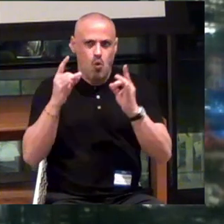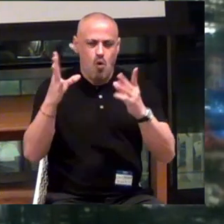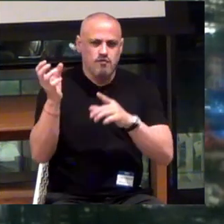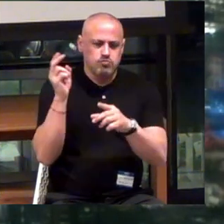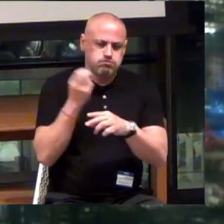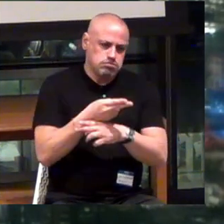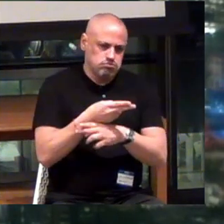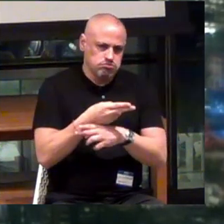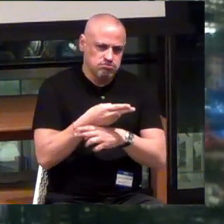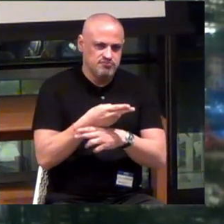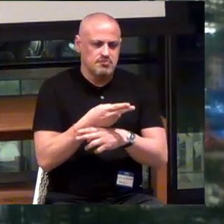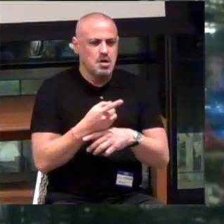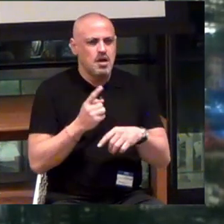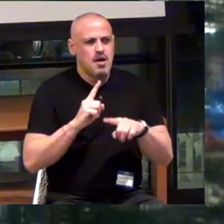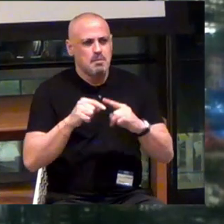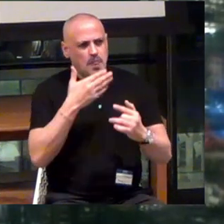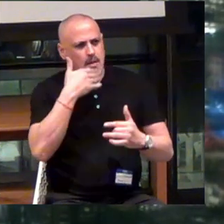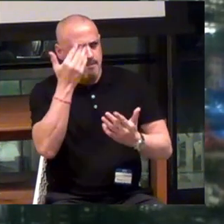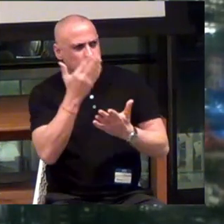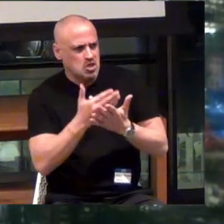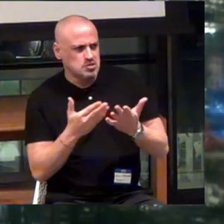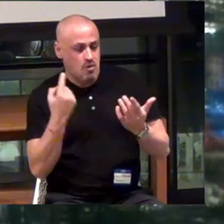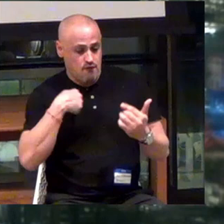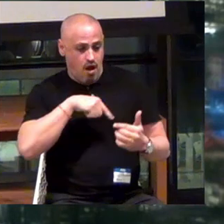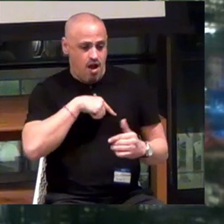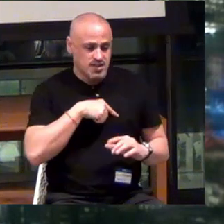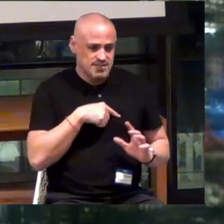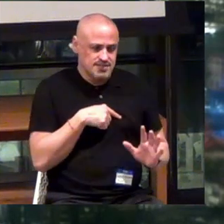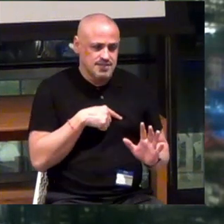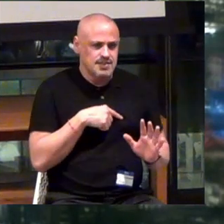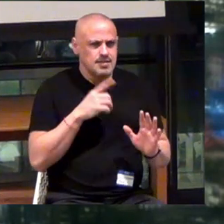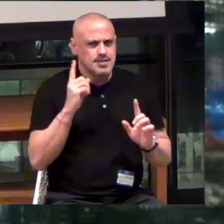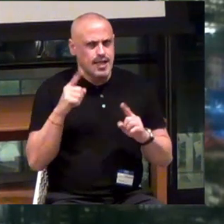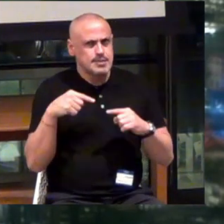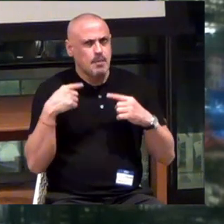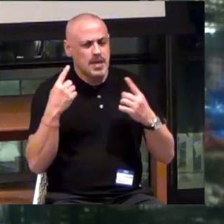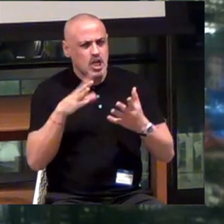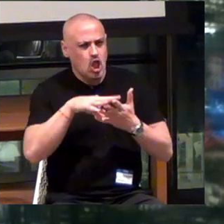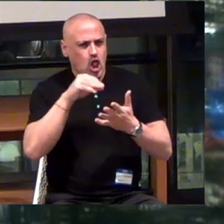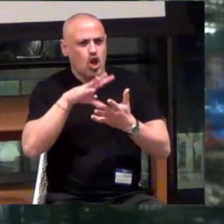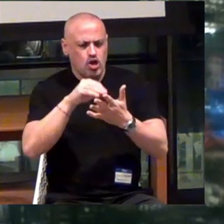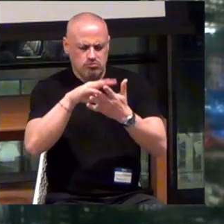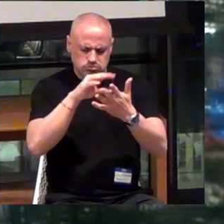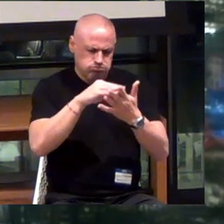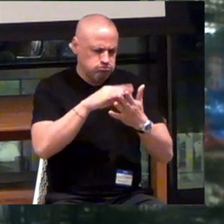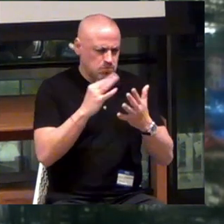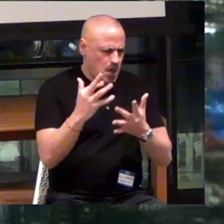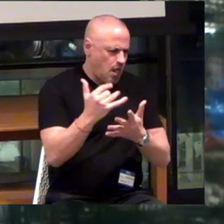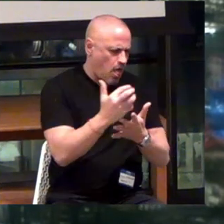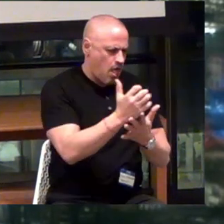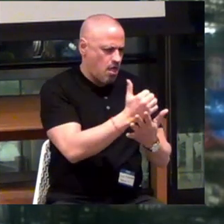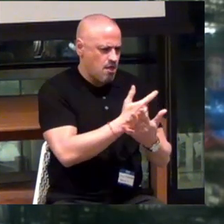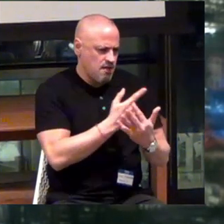But I think the best part for us has been the learnings that we've gathered from the